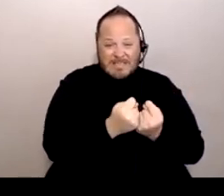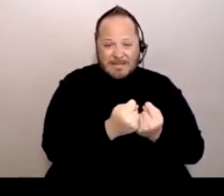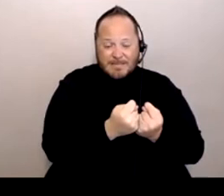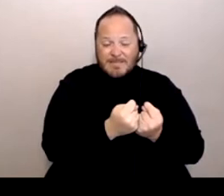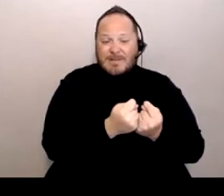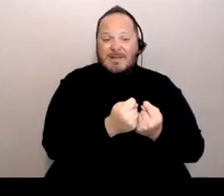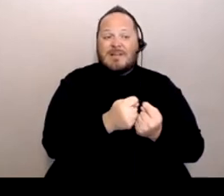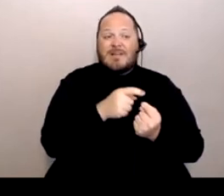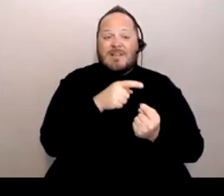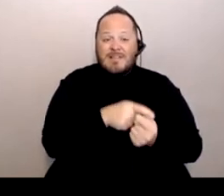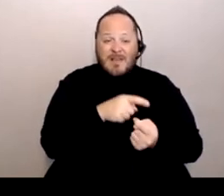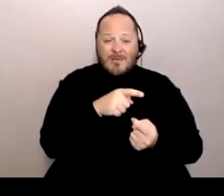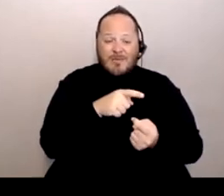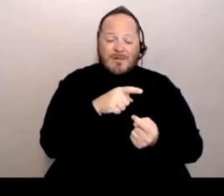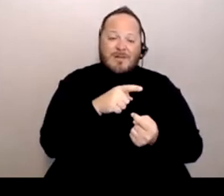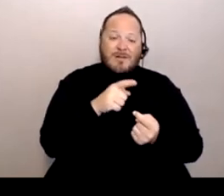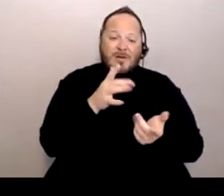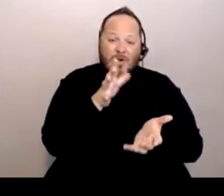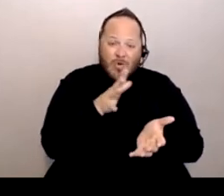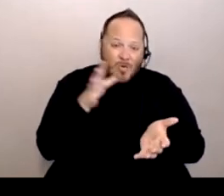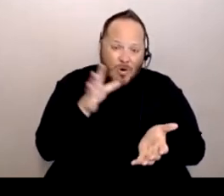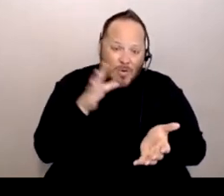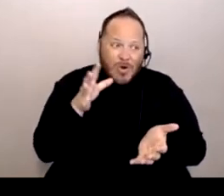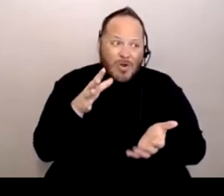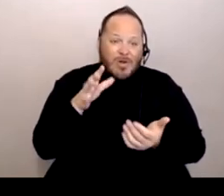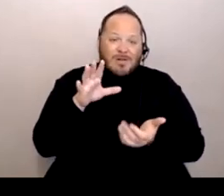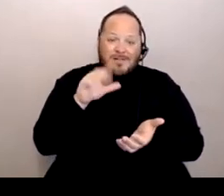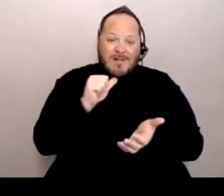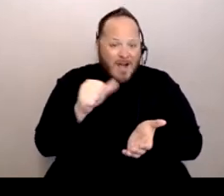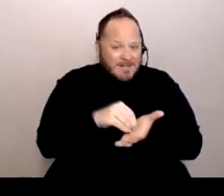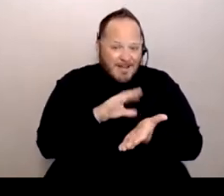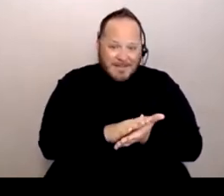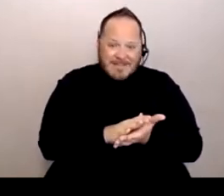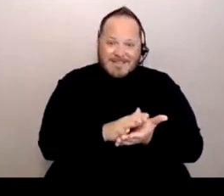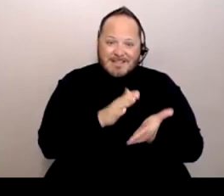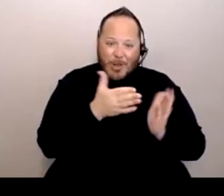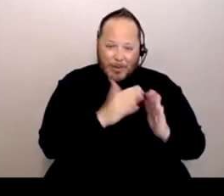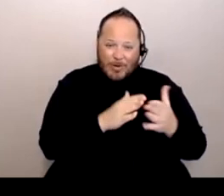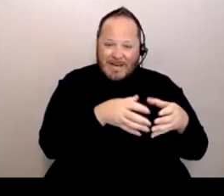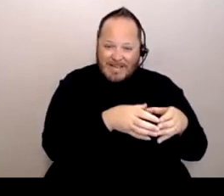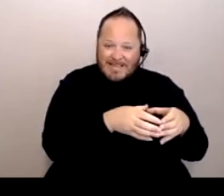undocumented farm worker communities. So can you imagine what that could have done